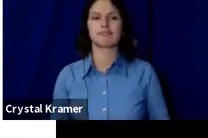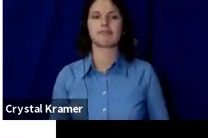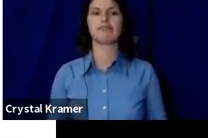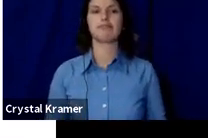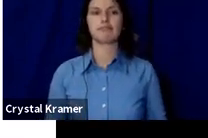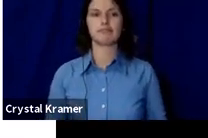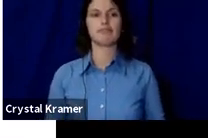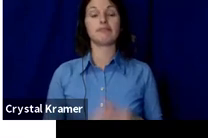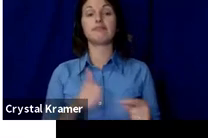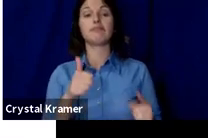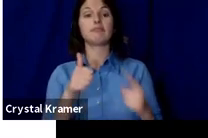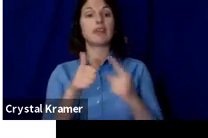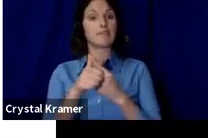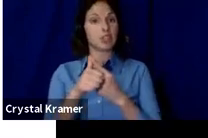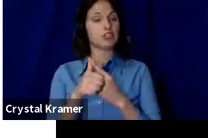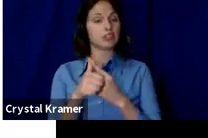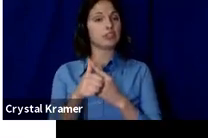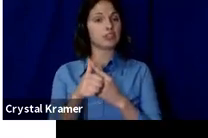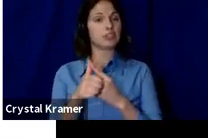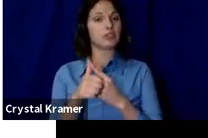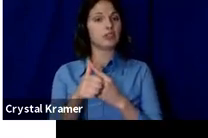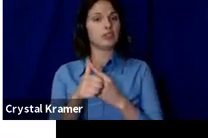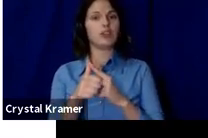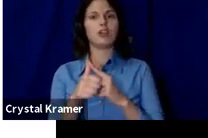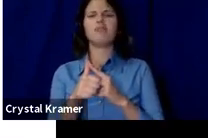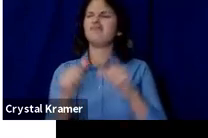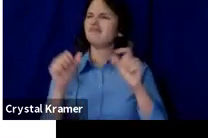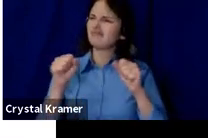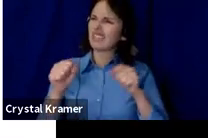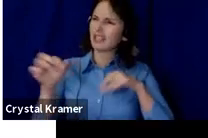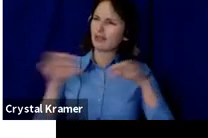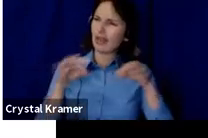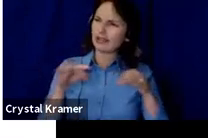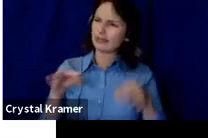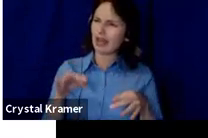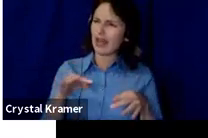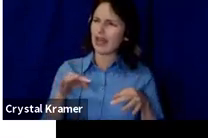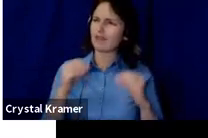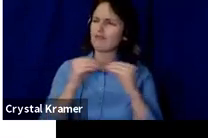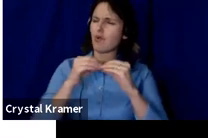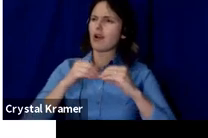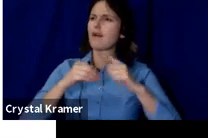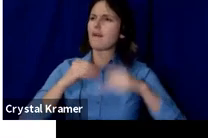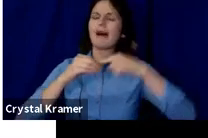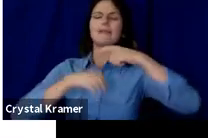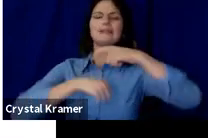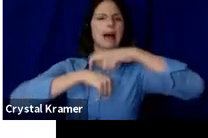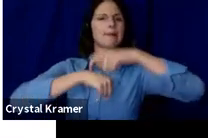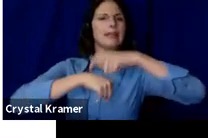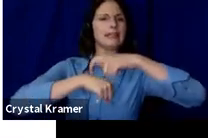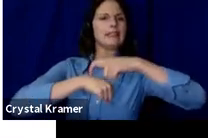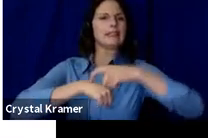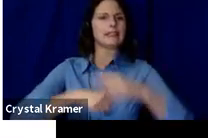The first is, could we go over timing a little further?